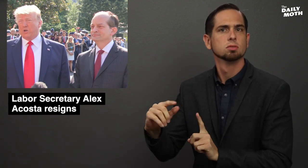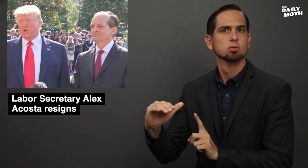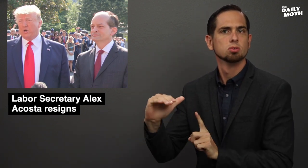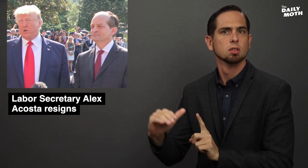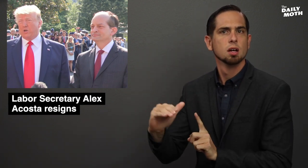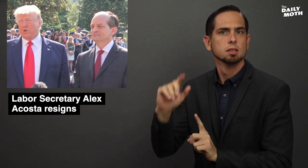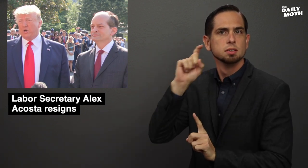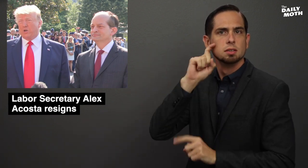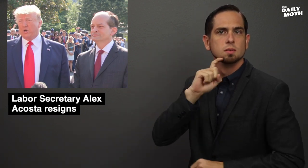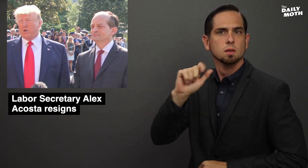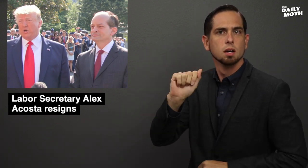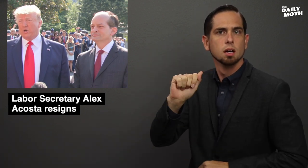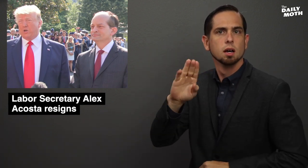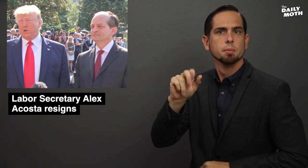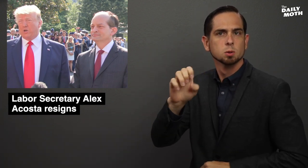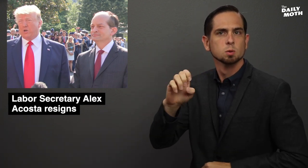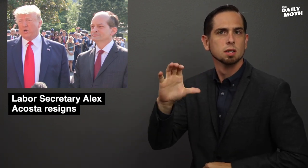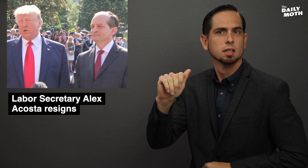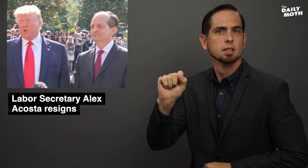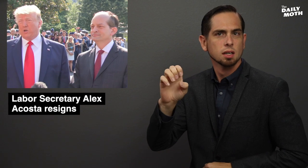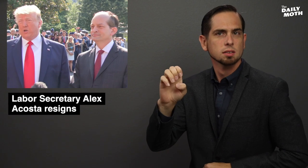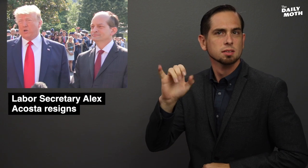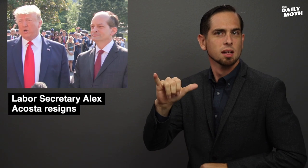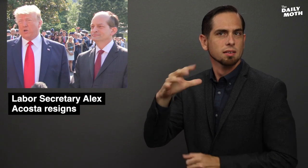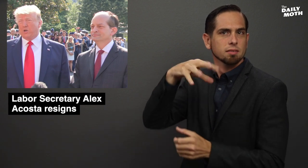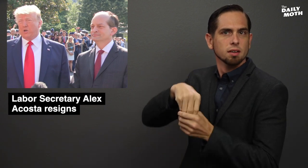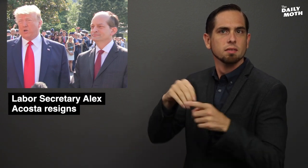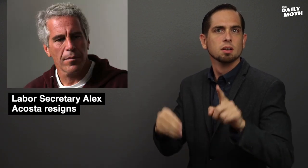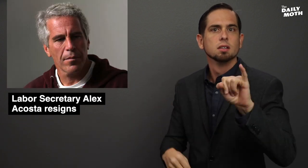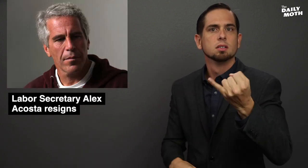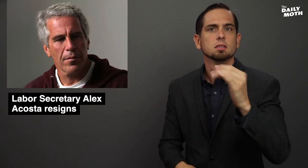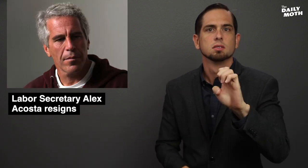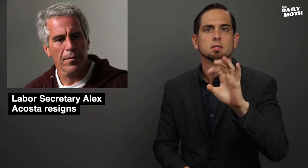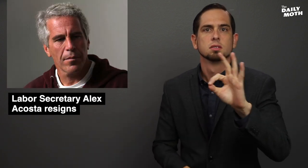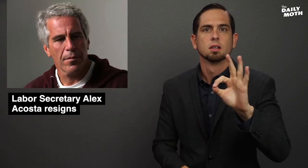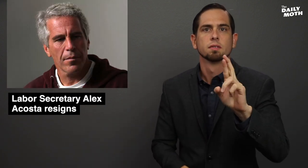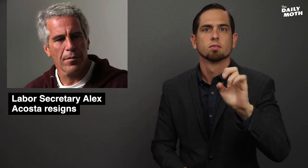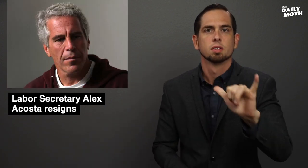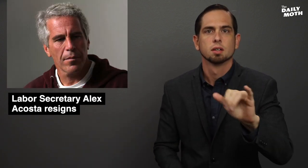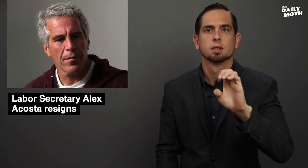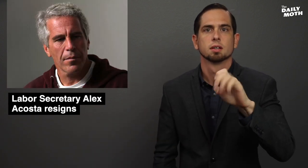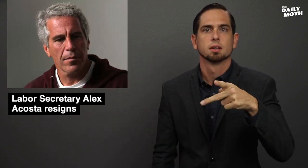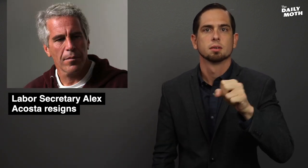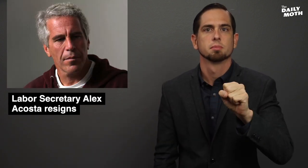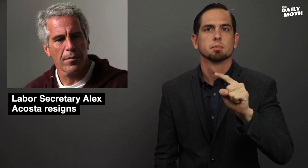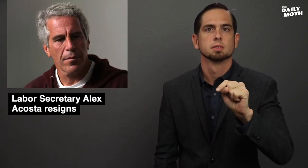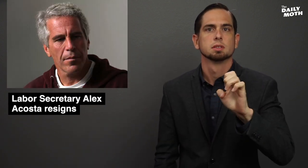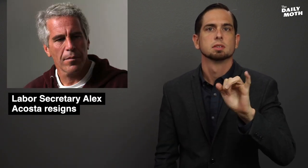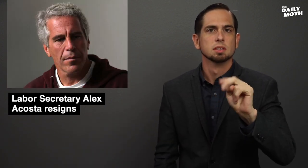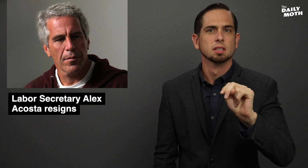a child sexual abuse case involving Jeffrey Epstein